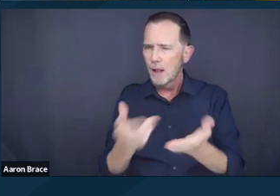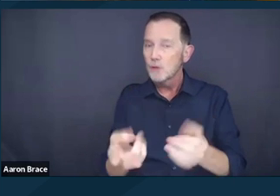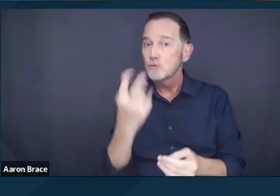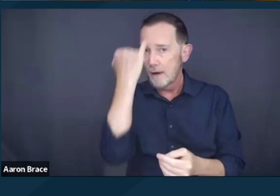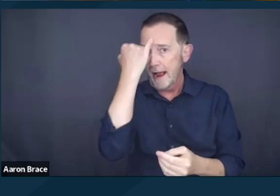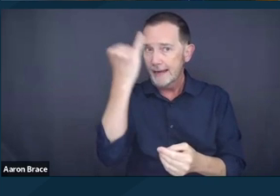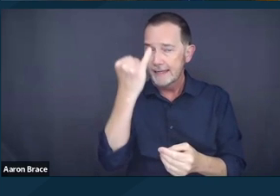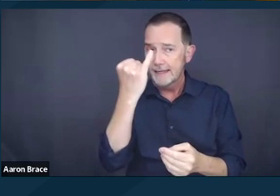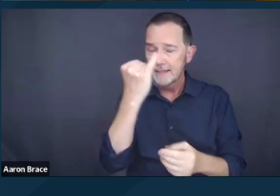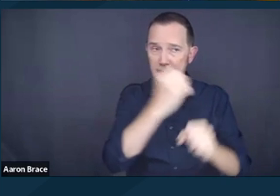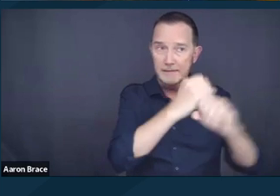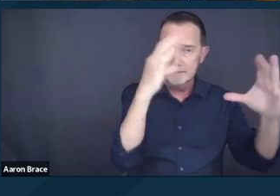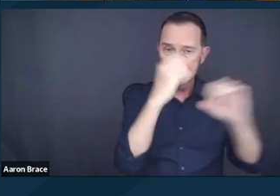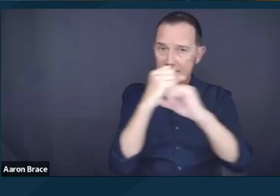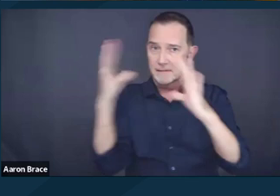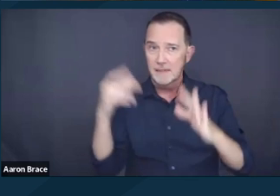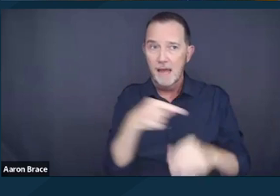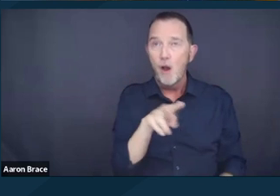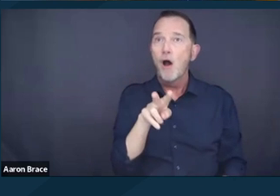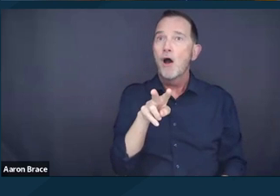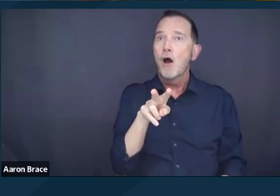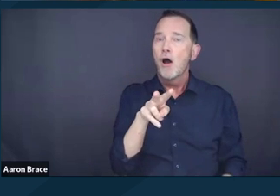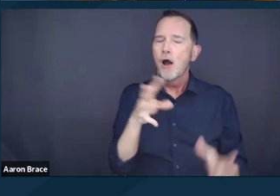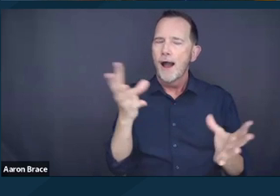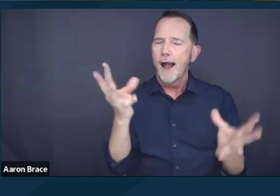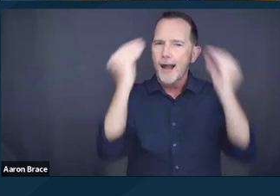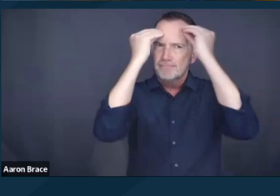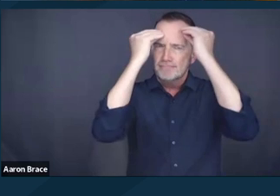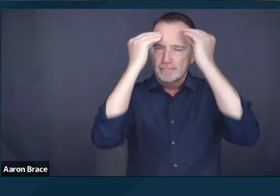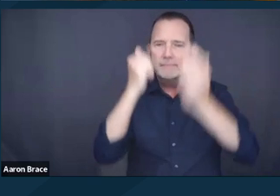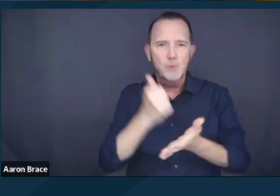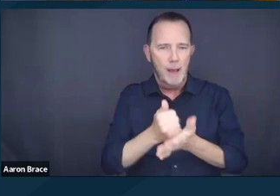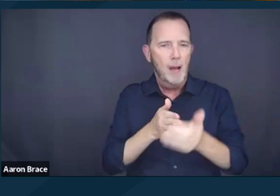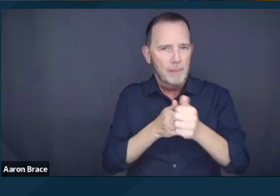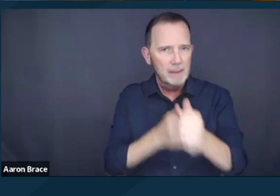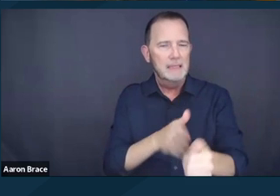to help guide our own advocacy strategies at the state and local levels, and then eventually pass the torch back